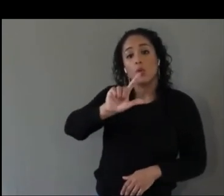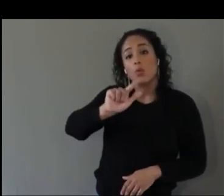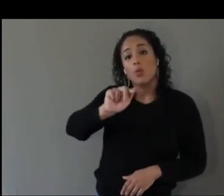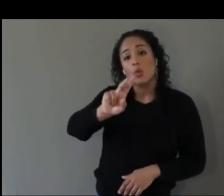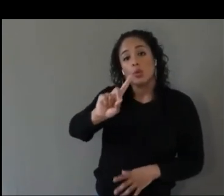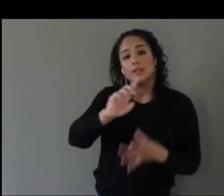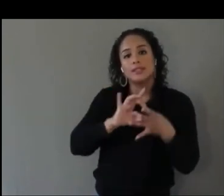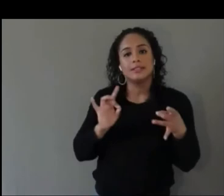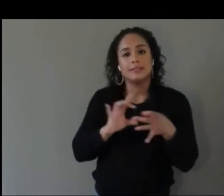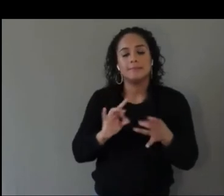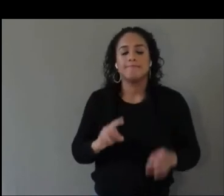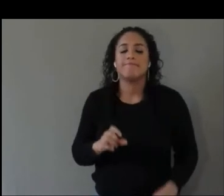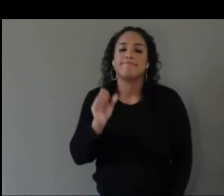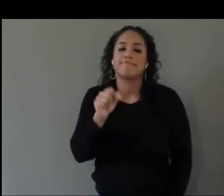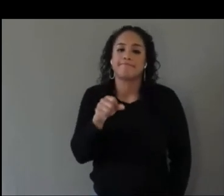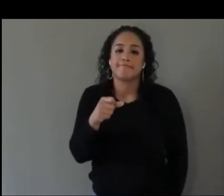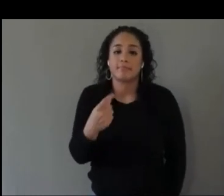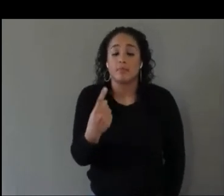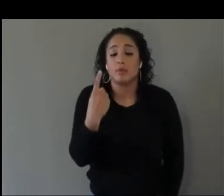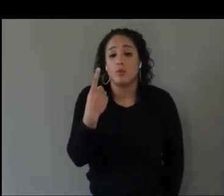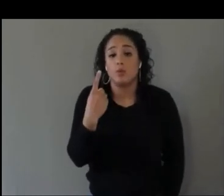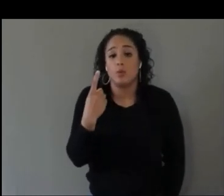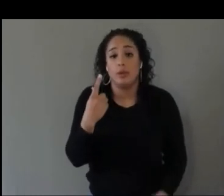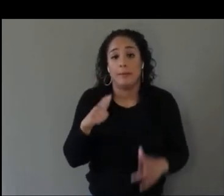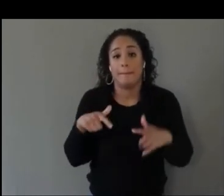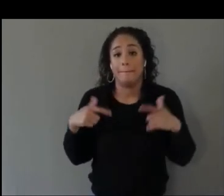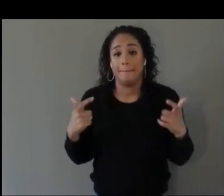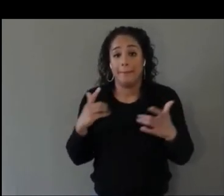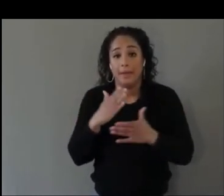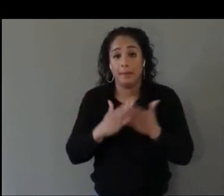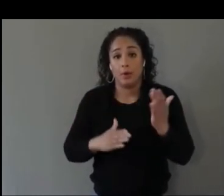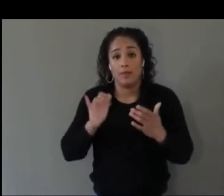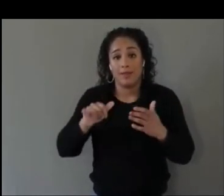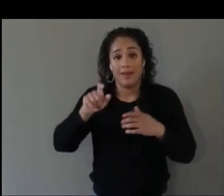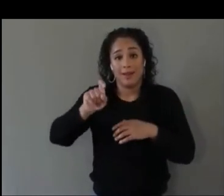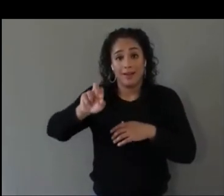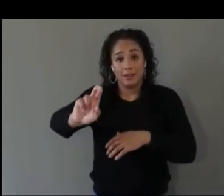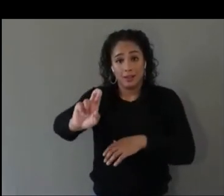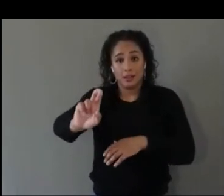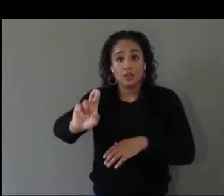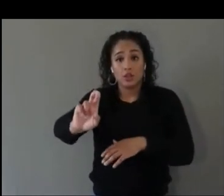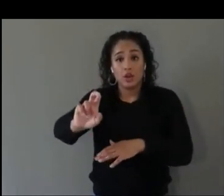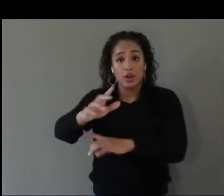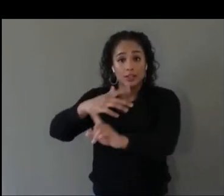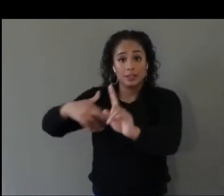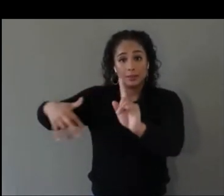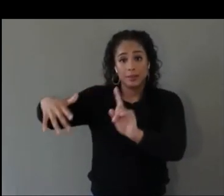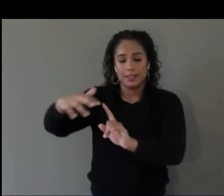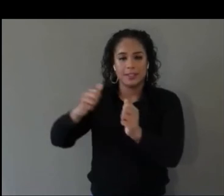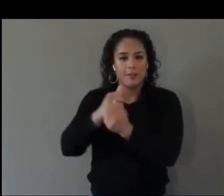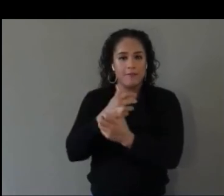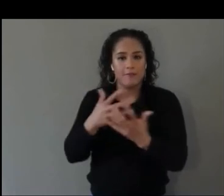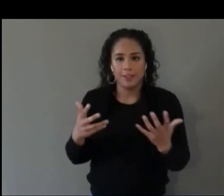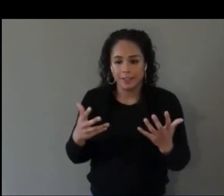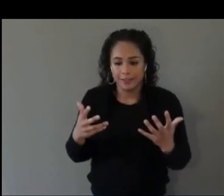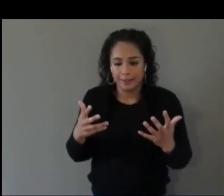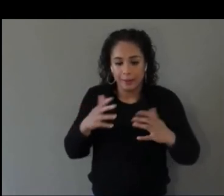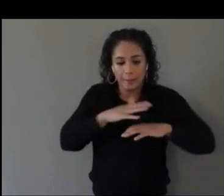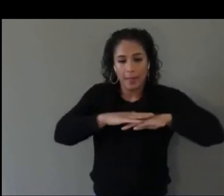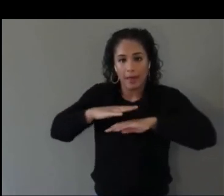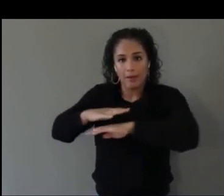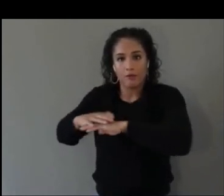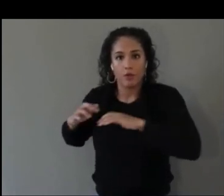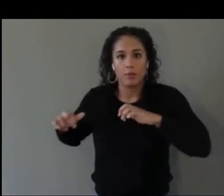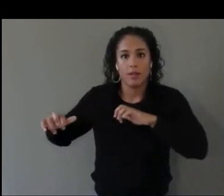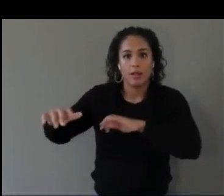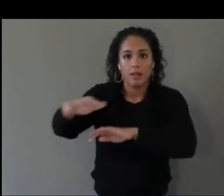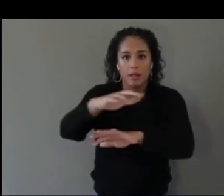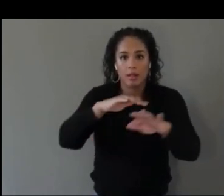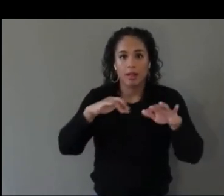One of the big parts of the XR space and everything surrounding the platform the webXR device API, everything is living on GitHub,